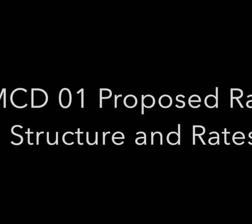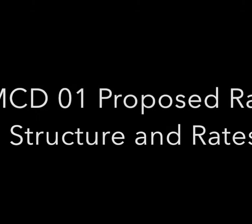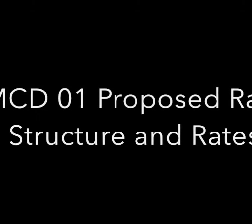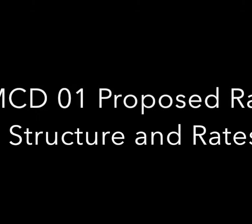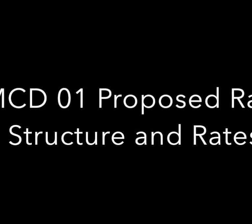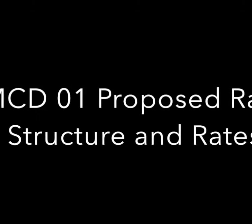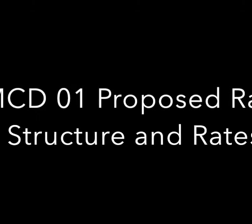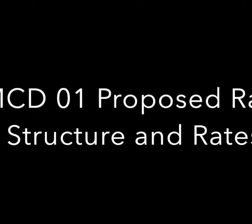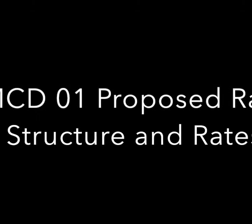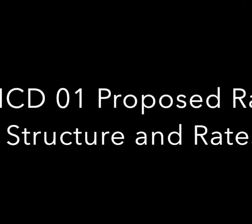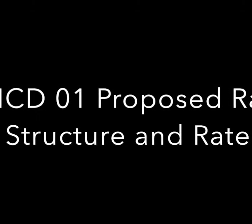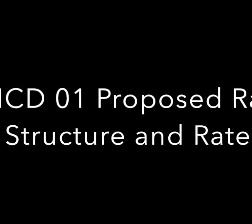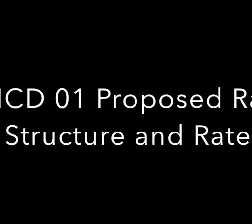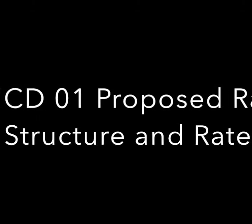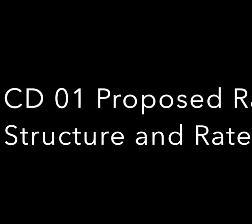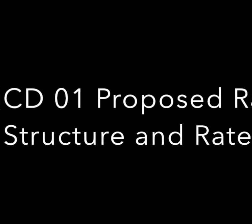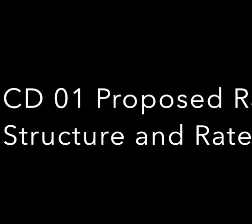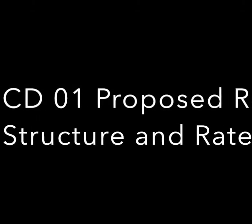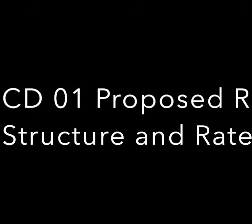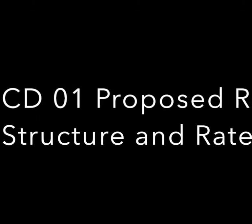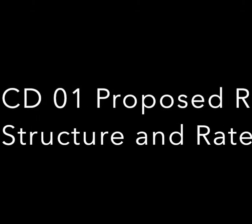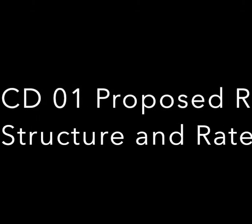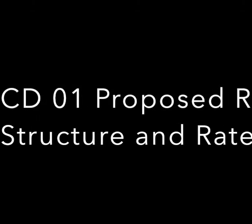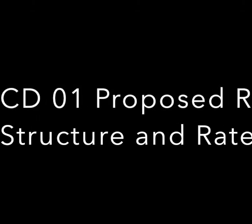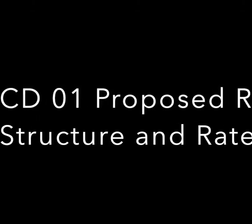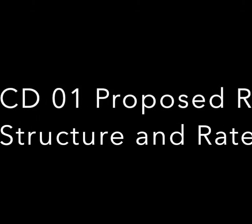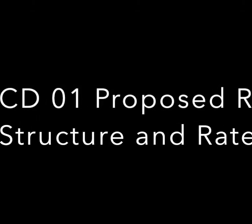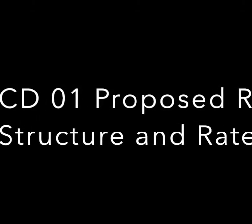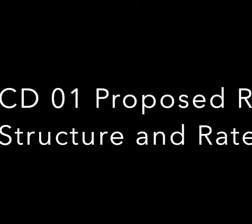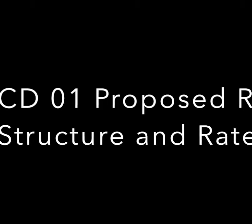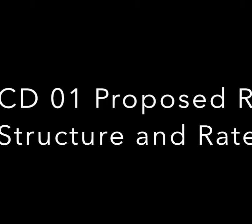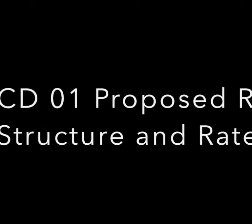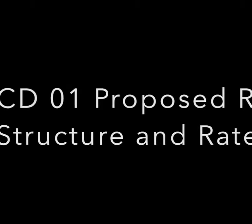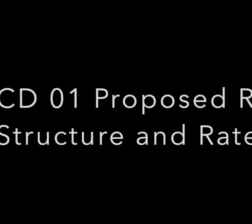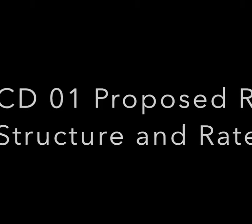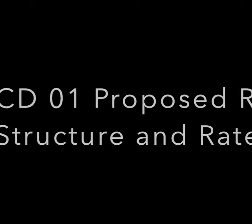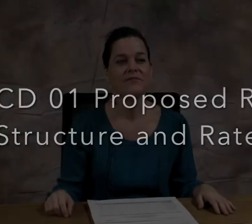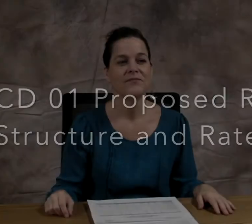Hello,